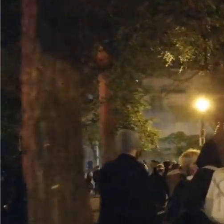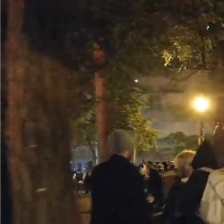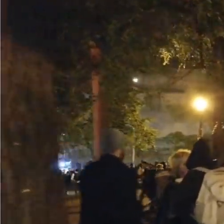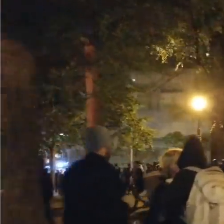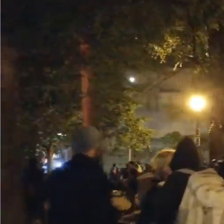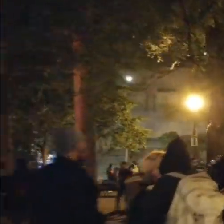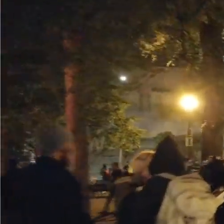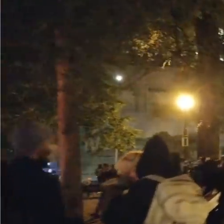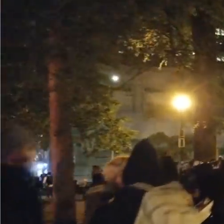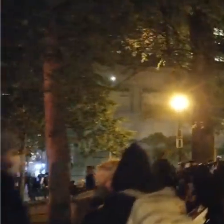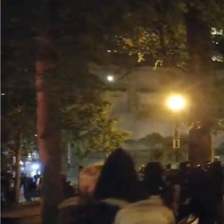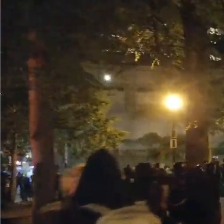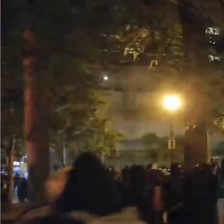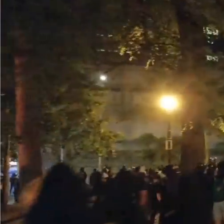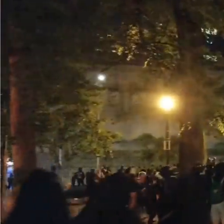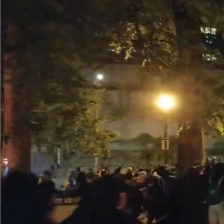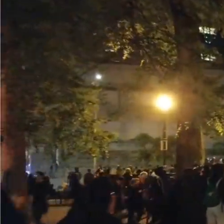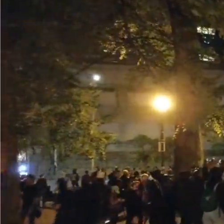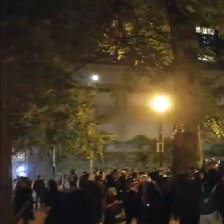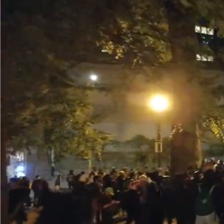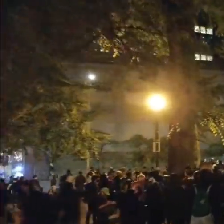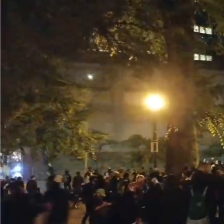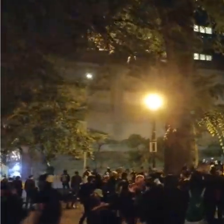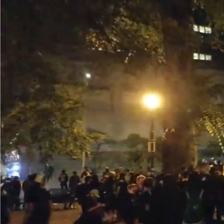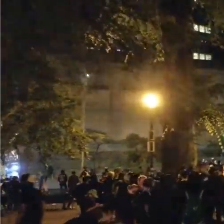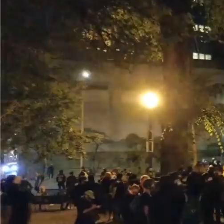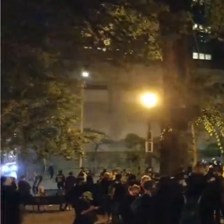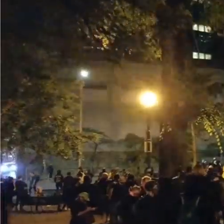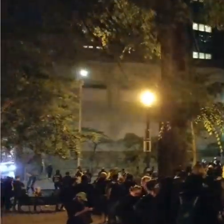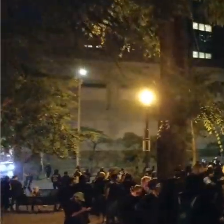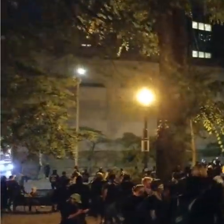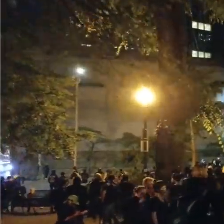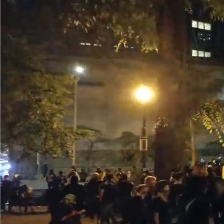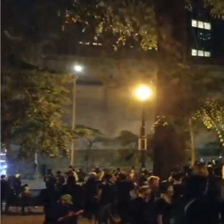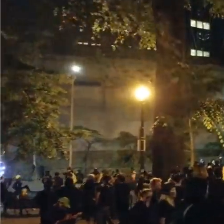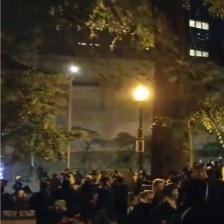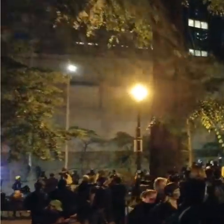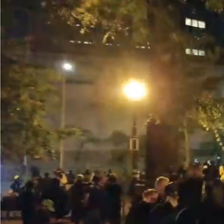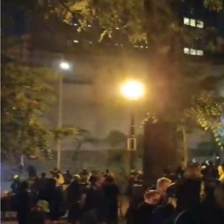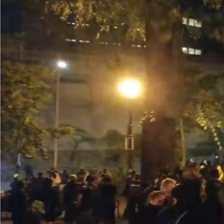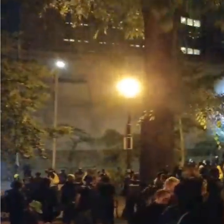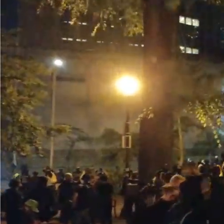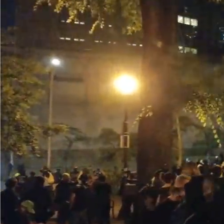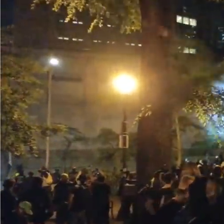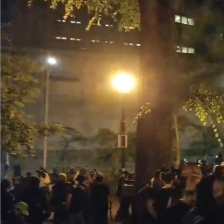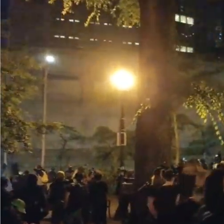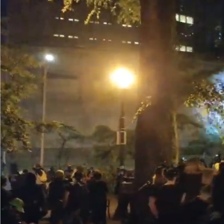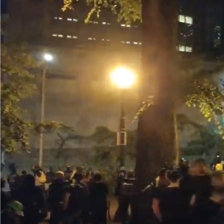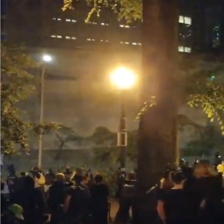The green lasers... we're going to talk about those here in a minute,